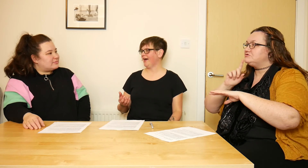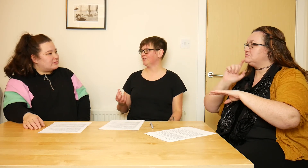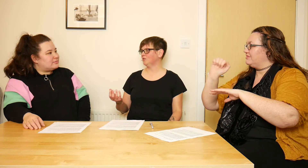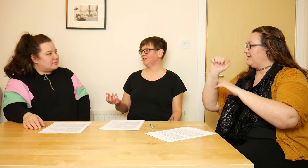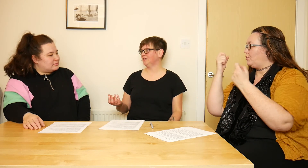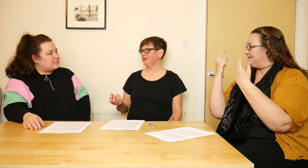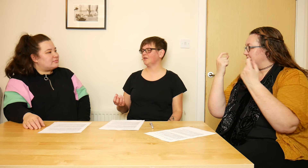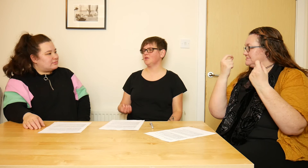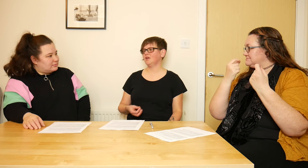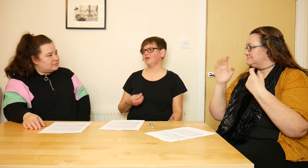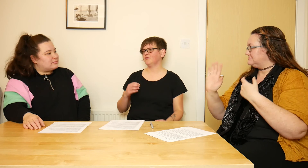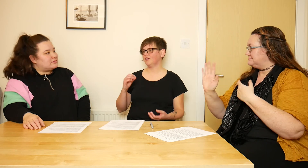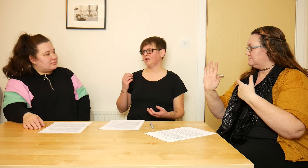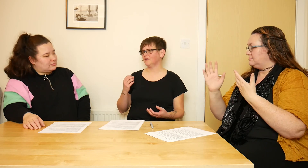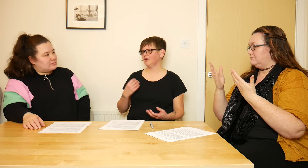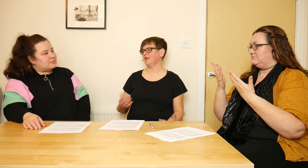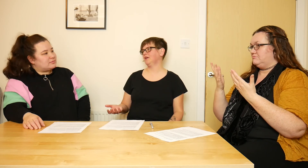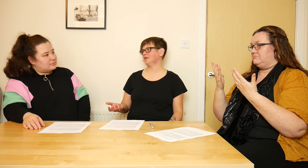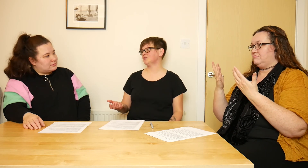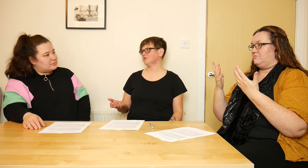and only a community of written English.